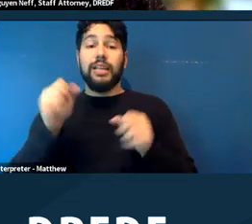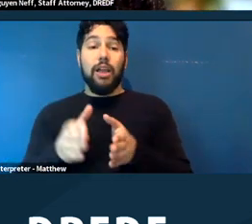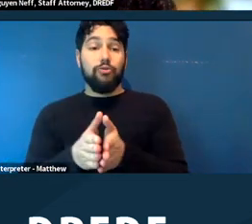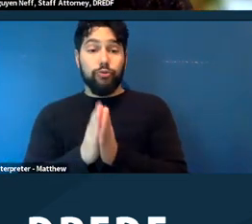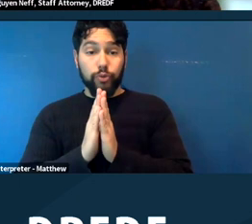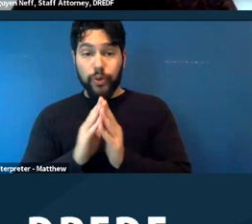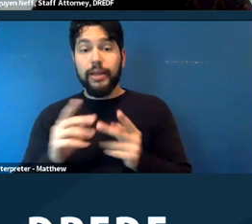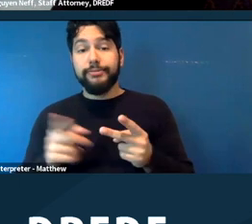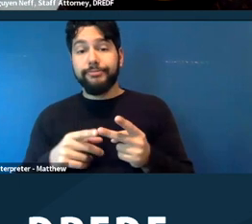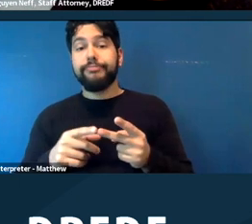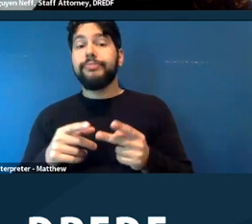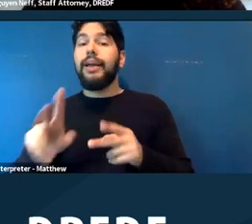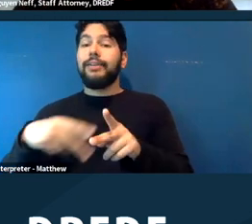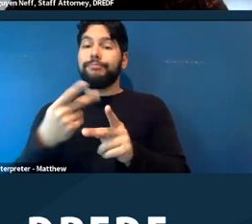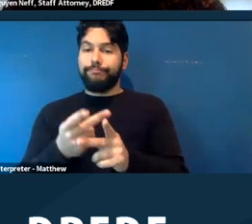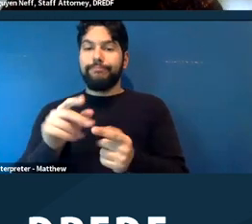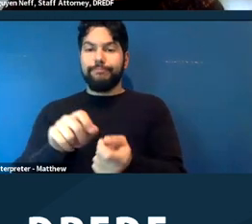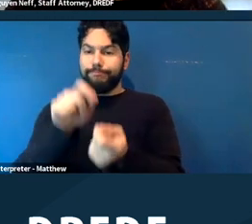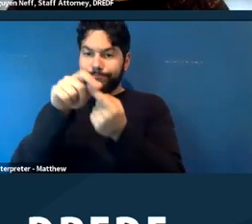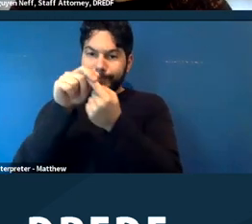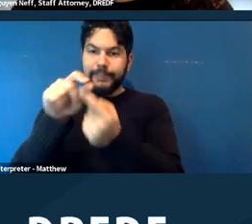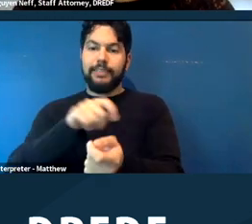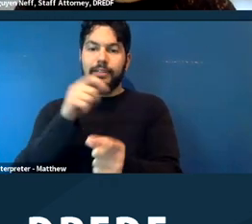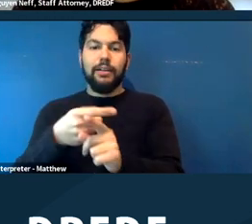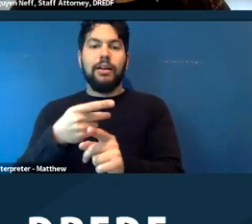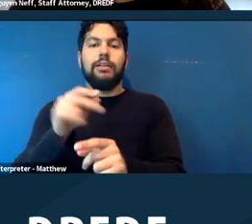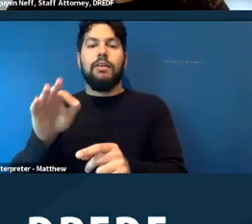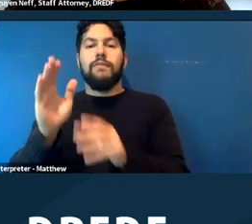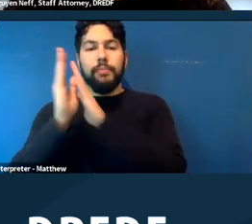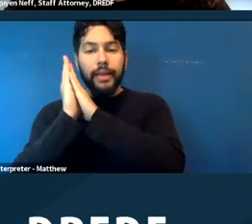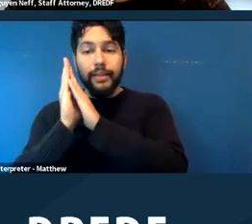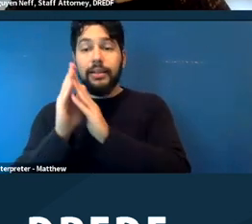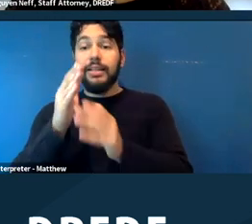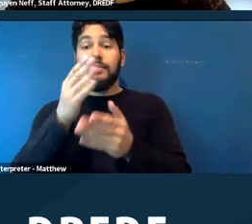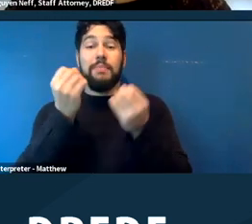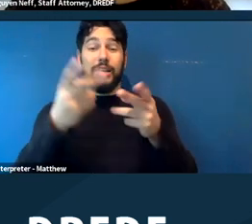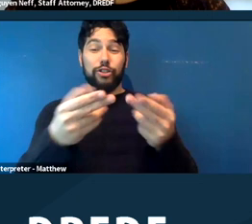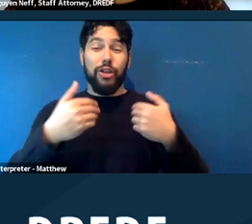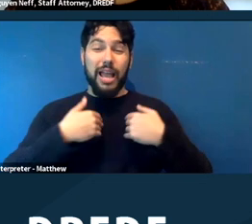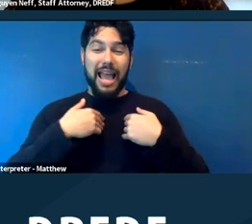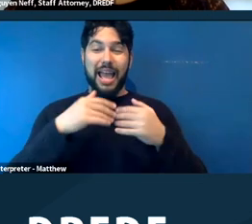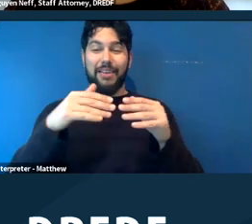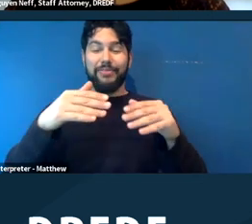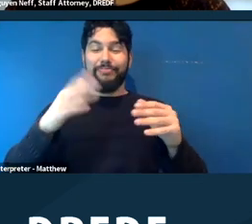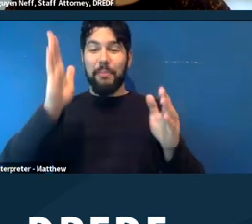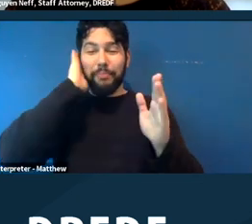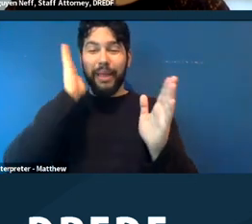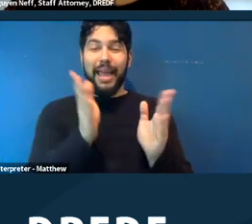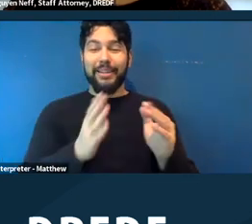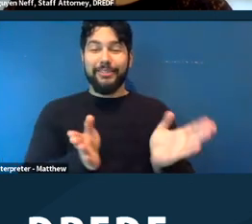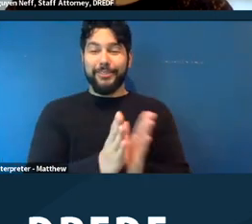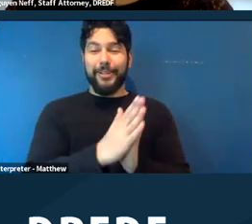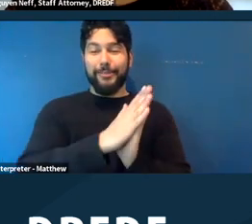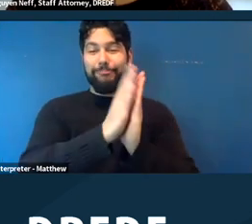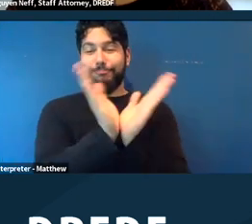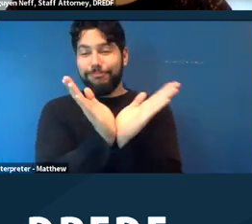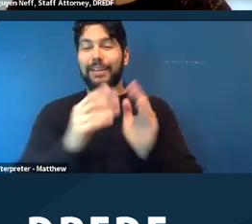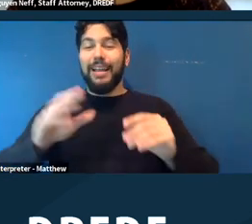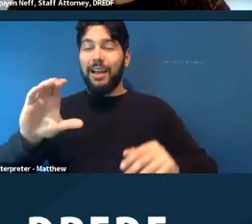this could come up, you know, a loved shelters have cots. A lot of like safe camping sites might